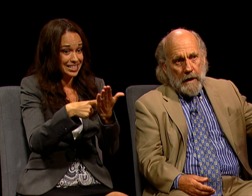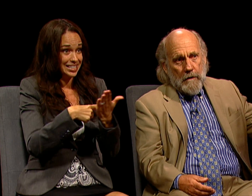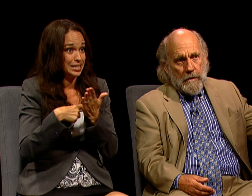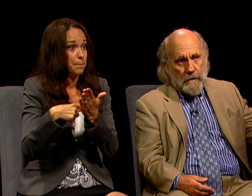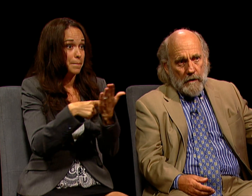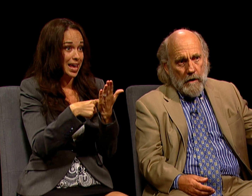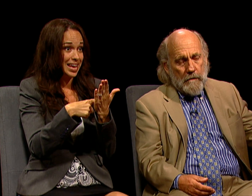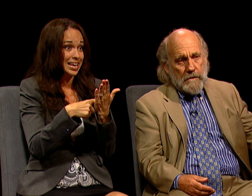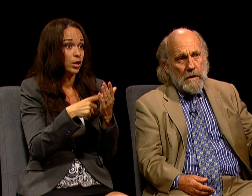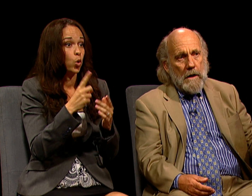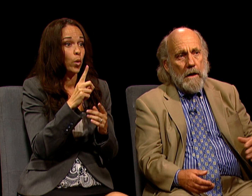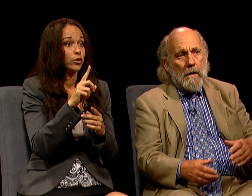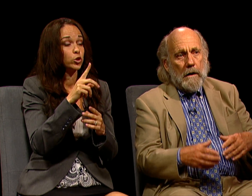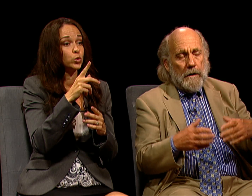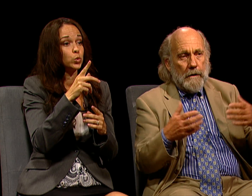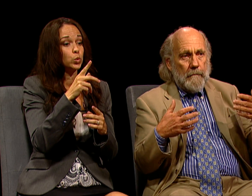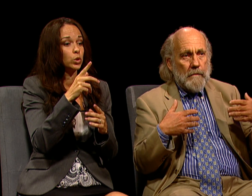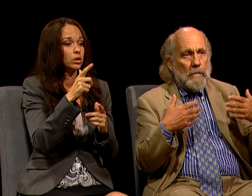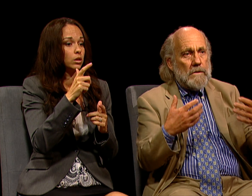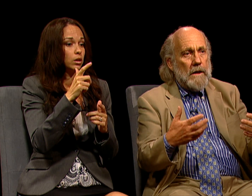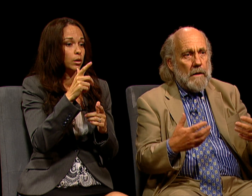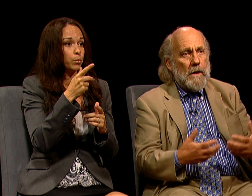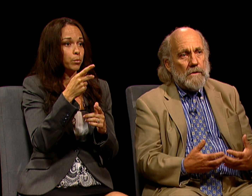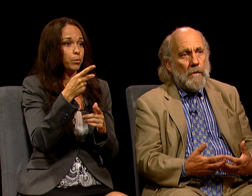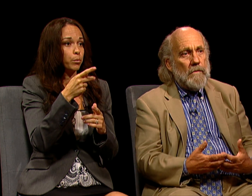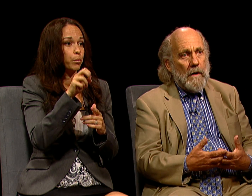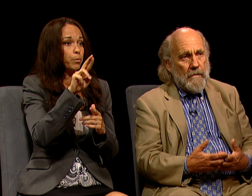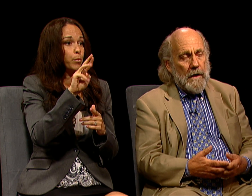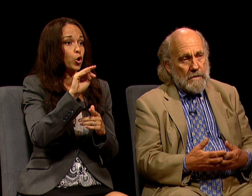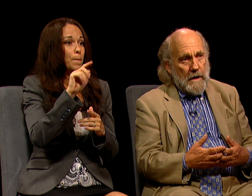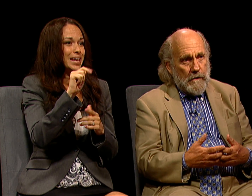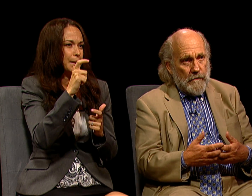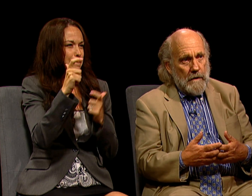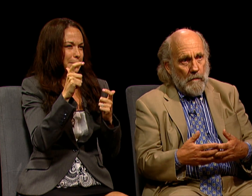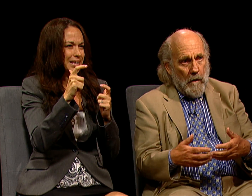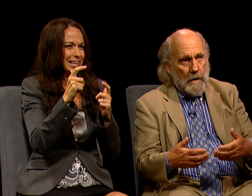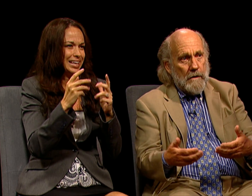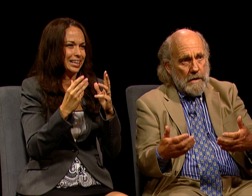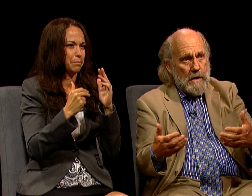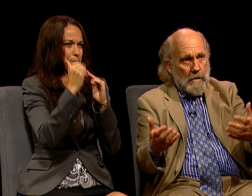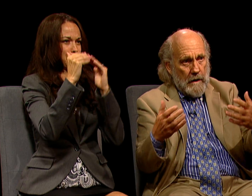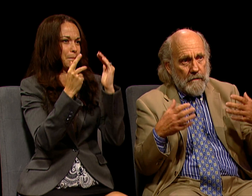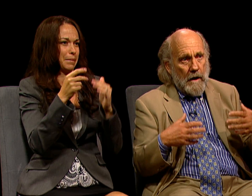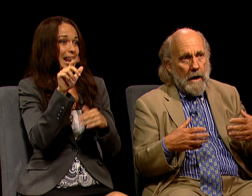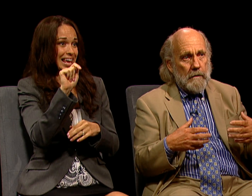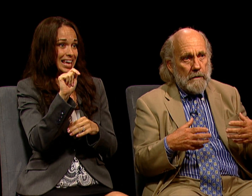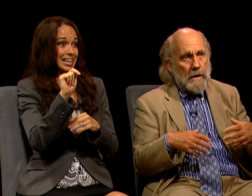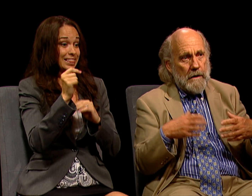DOWN ON THE COAST THAT WOULD TAKE ABOUT 25,000 ACRE/FEET OF WATER A YEAR OUT OF THE HIGHLAND LAKES,